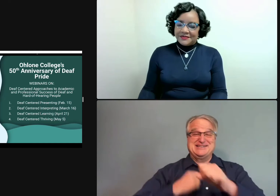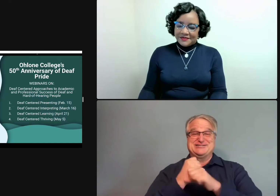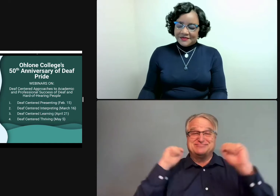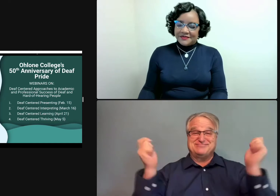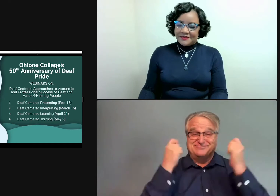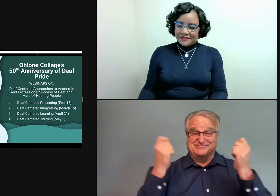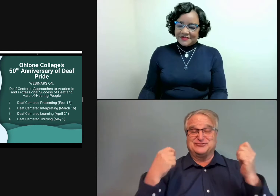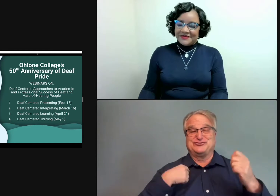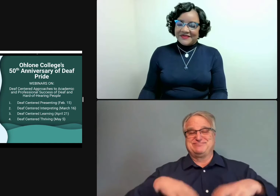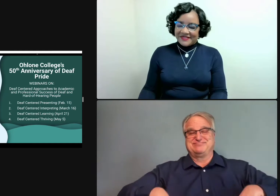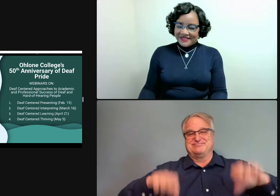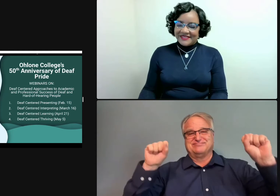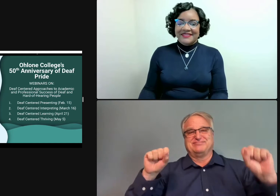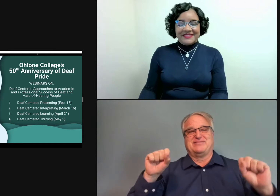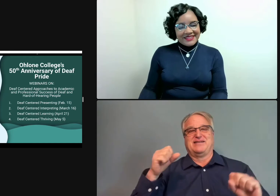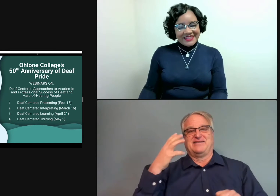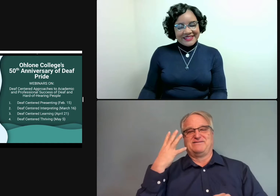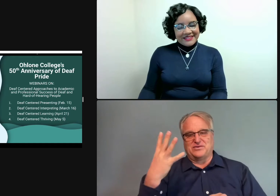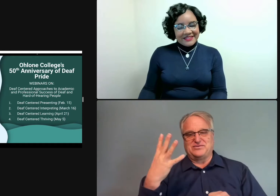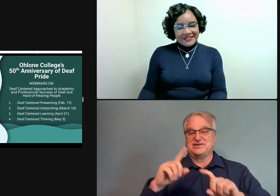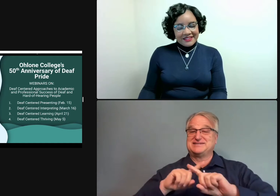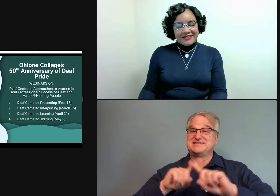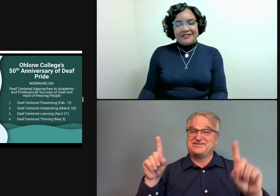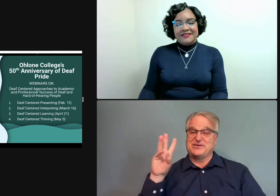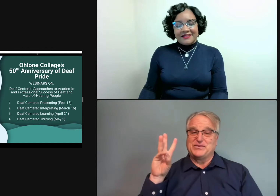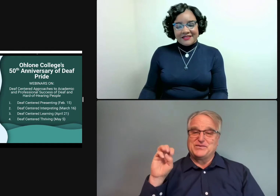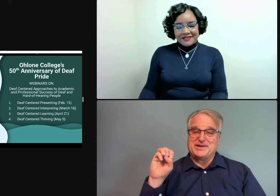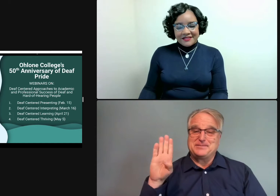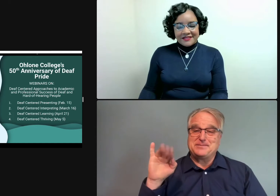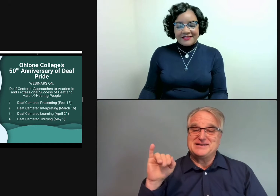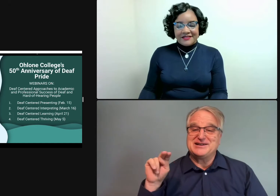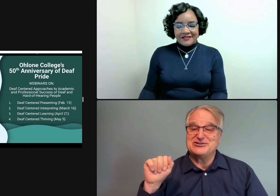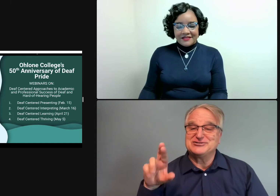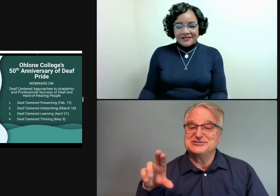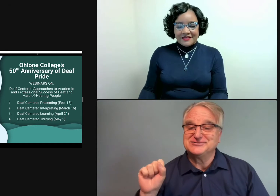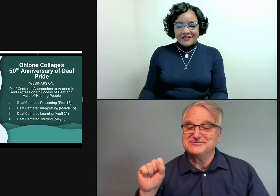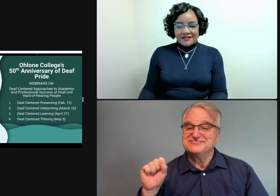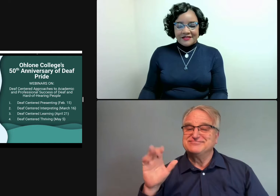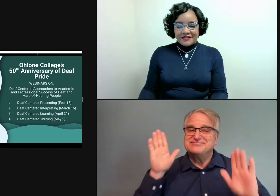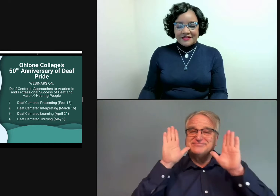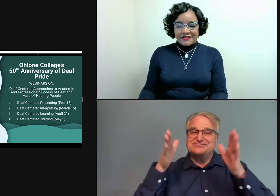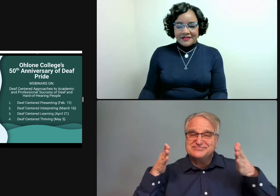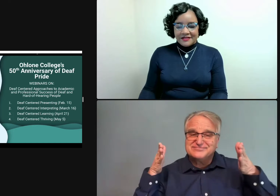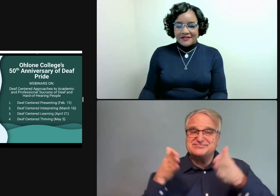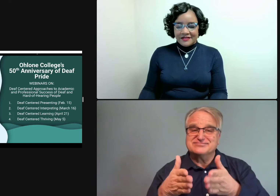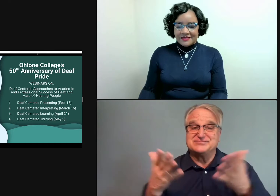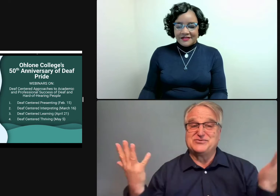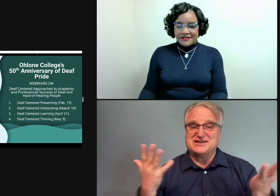And we are celebrating our 50th anniversary. In so doing, we've planned to host four webinars